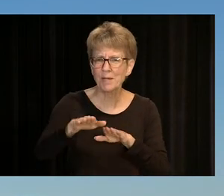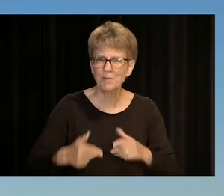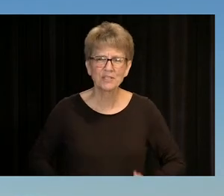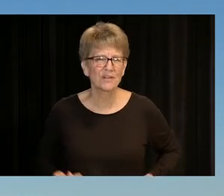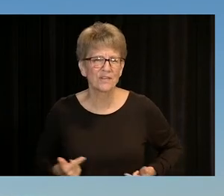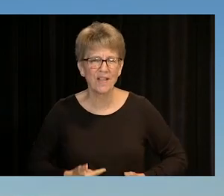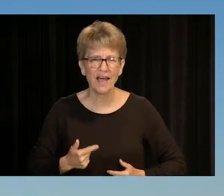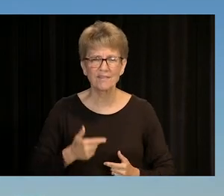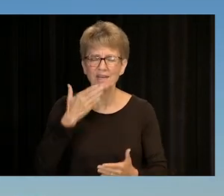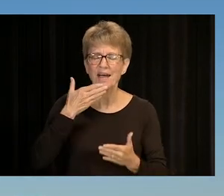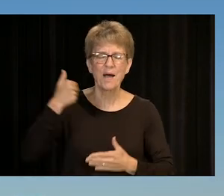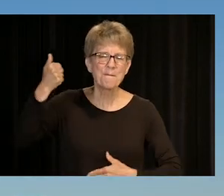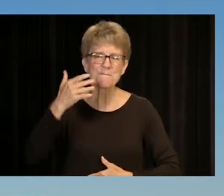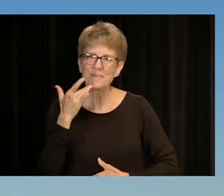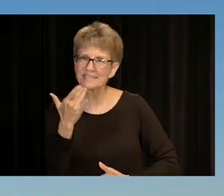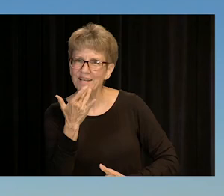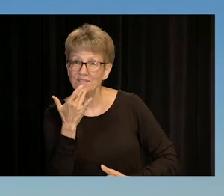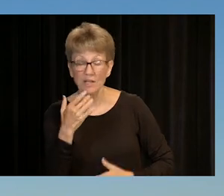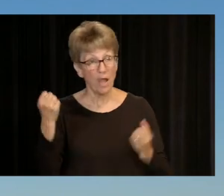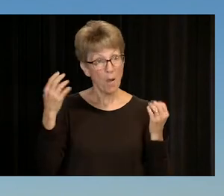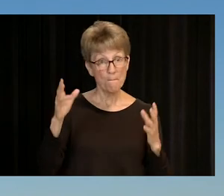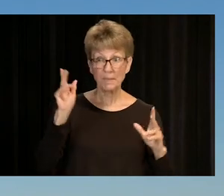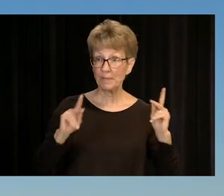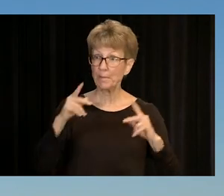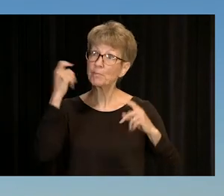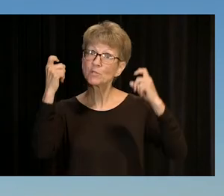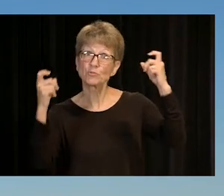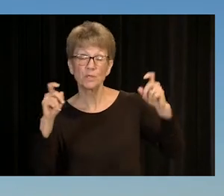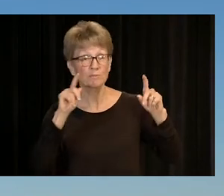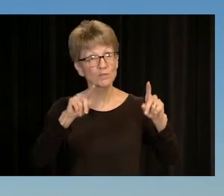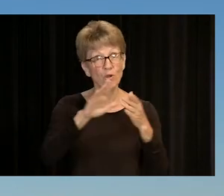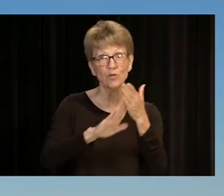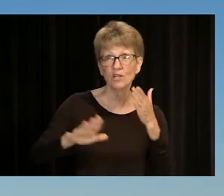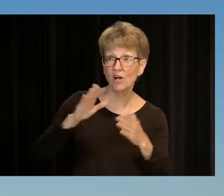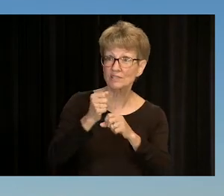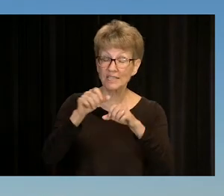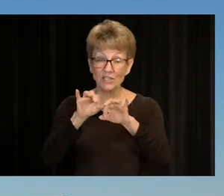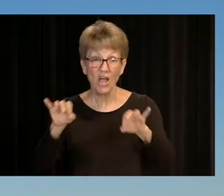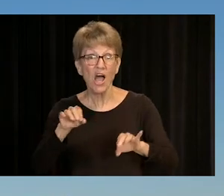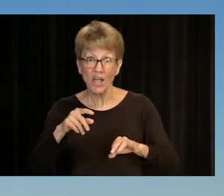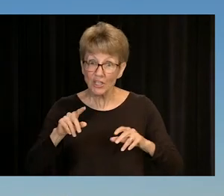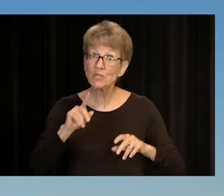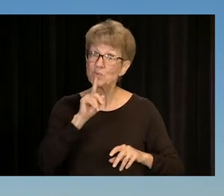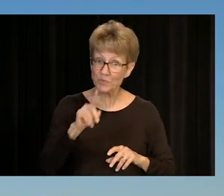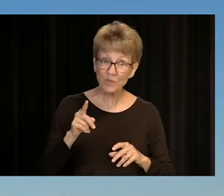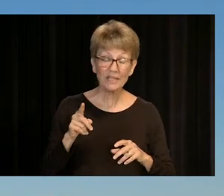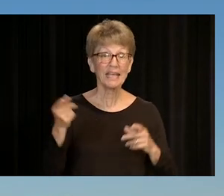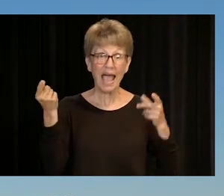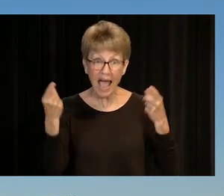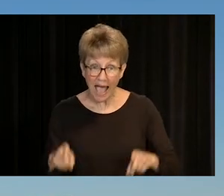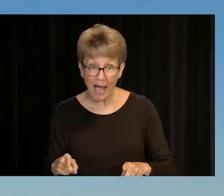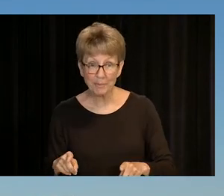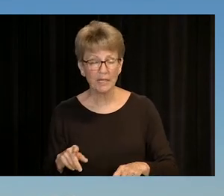A LOT OF PEOPLE DREAM ABOUT GOING TO COLLEGE AND GETTING A DEGREE, BUT YOU GUYS HAVE ACTUALLY MADE IT HAPPEN UNDER REALLY DIFFICULT CIRCUMSTANCES,